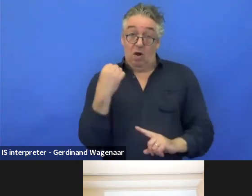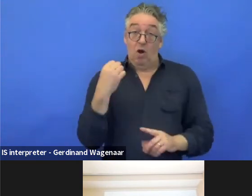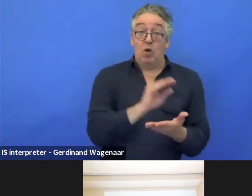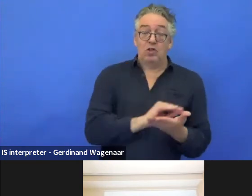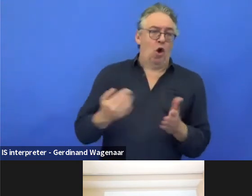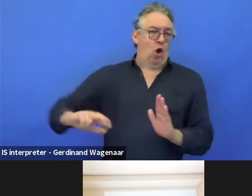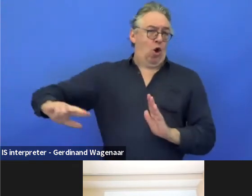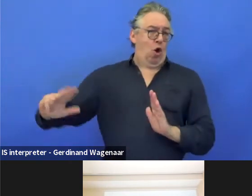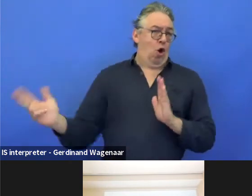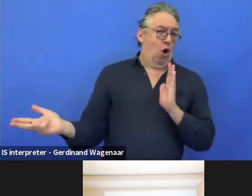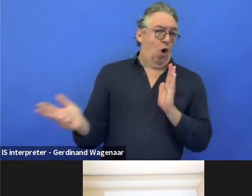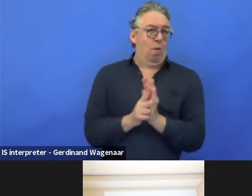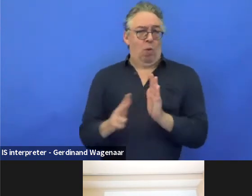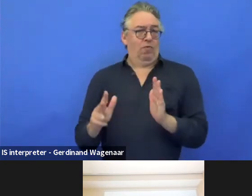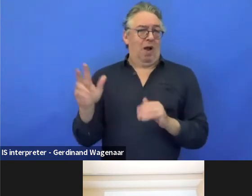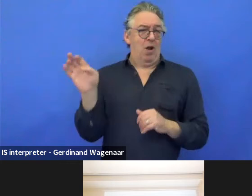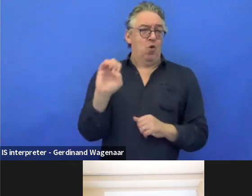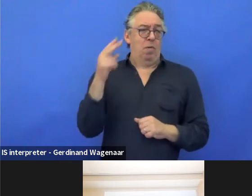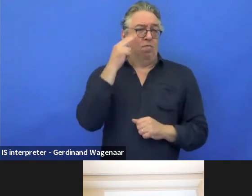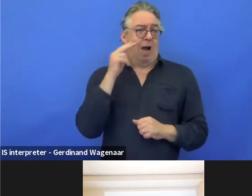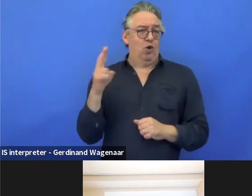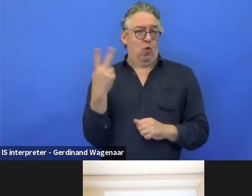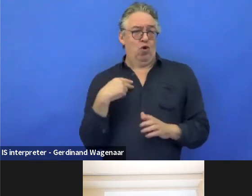by the European Blind Union, which is not the case.